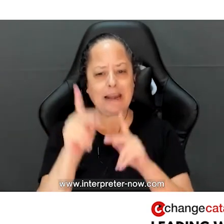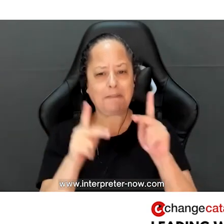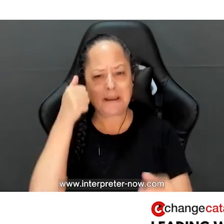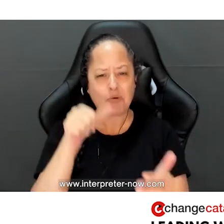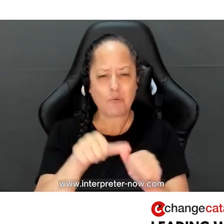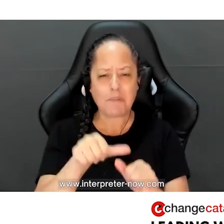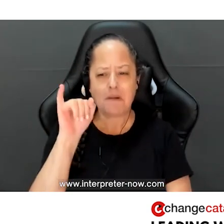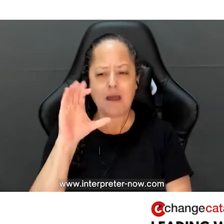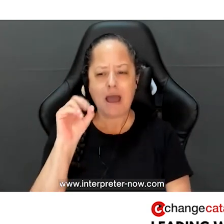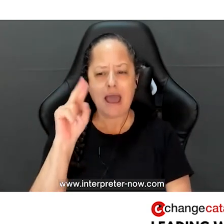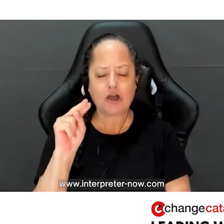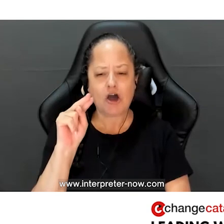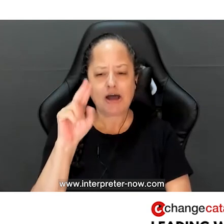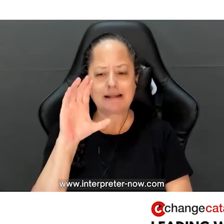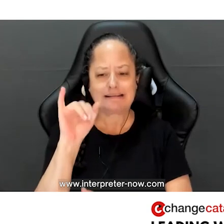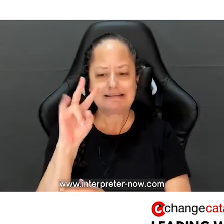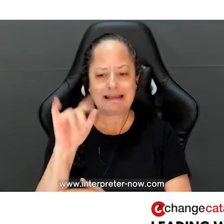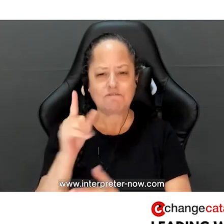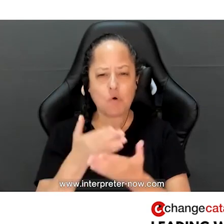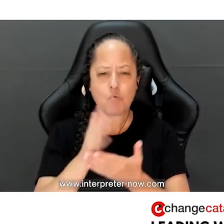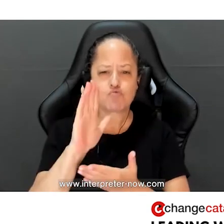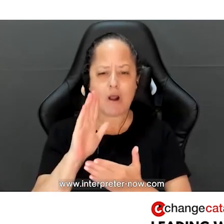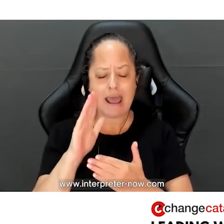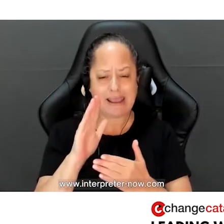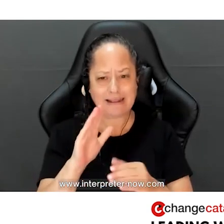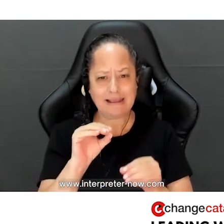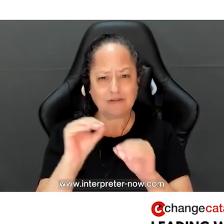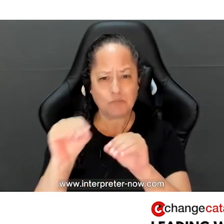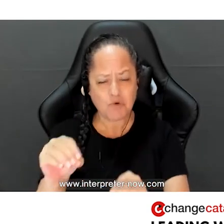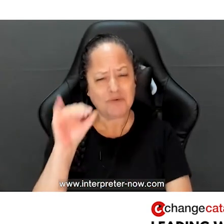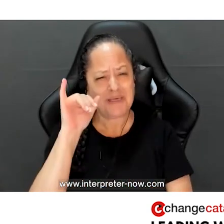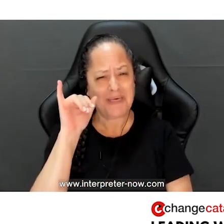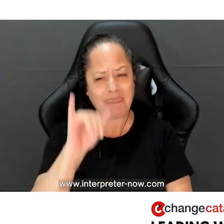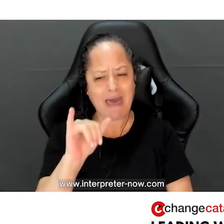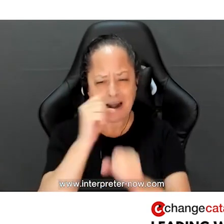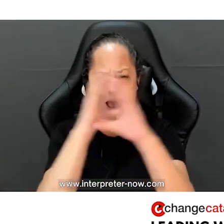the icons of the Civil Rights Movement. Often, with the idea that that was a long time ago,